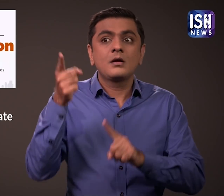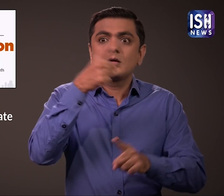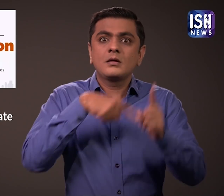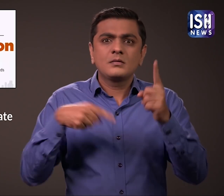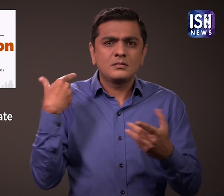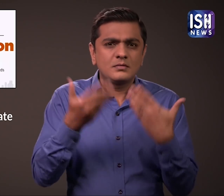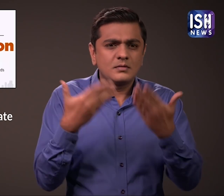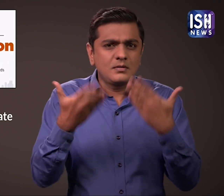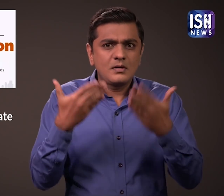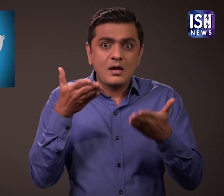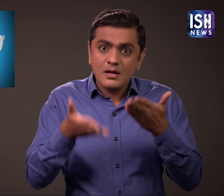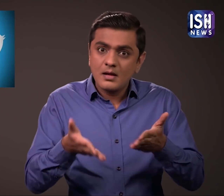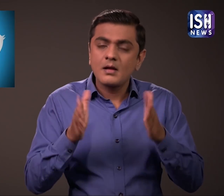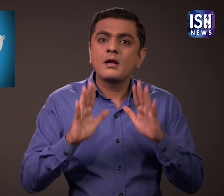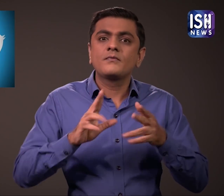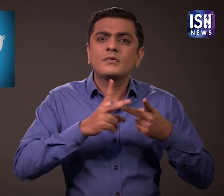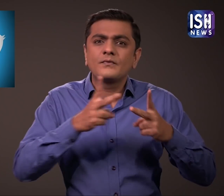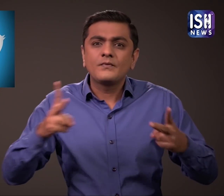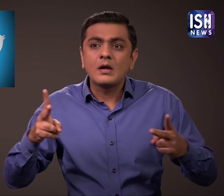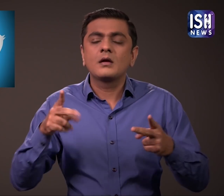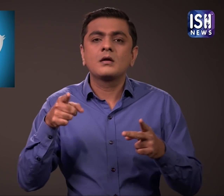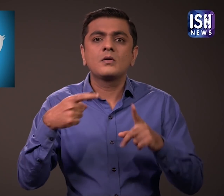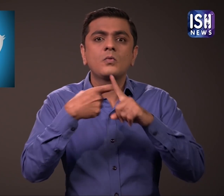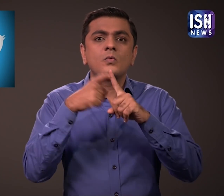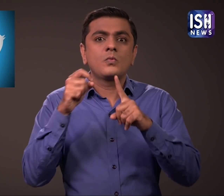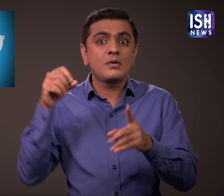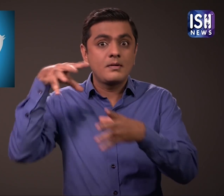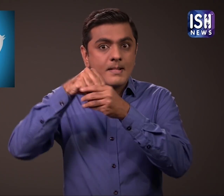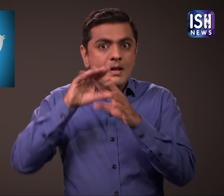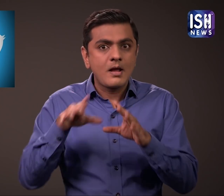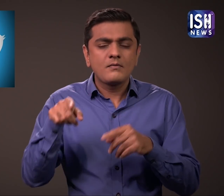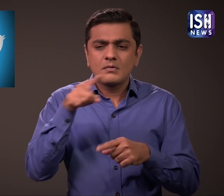which had many participants and Koo was one of them.